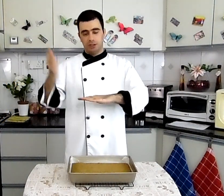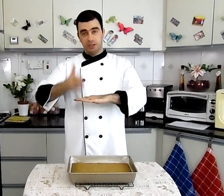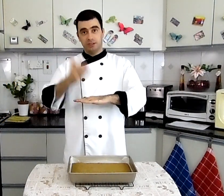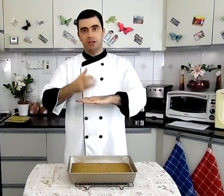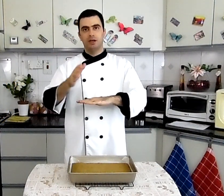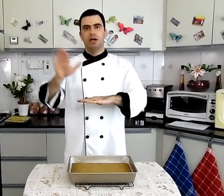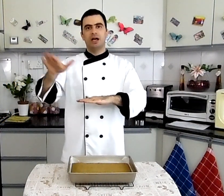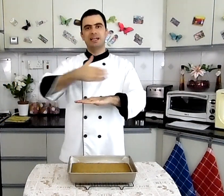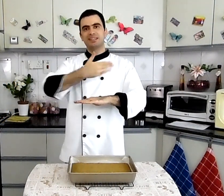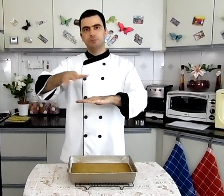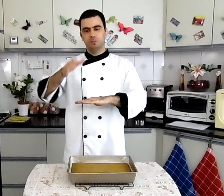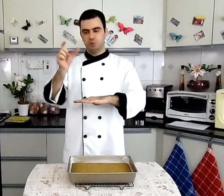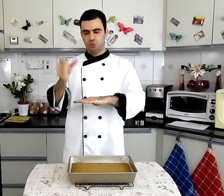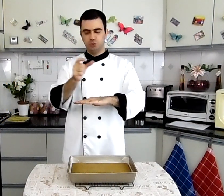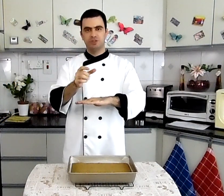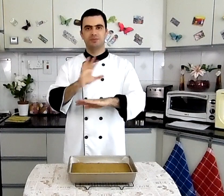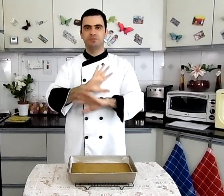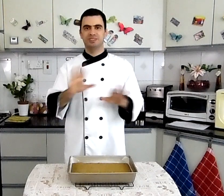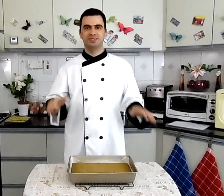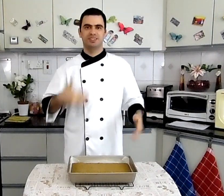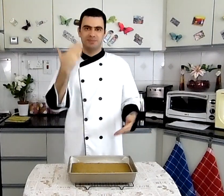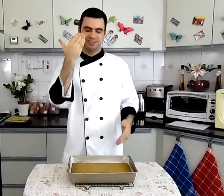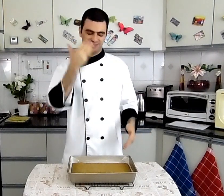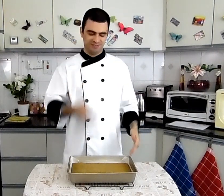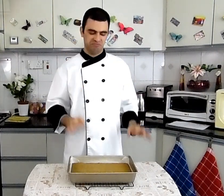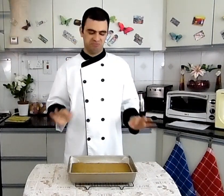Then we will garnish the cake with Cream Cheese ثم نزين الكيك بكريمة الجينة